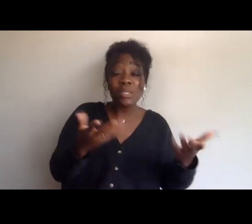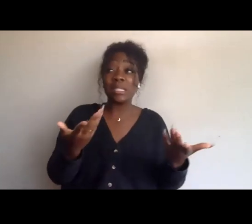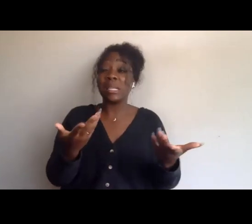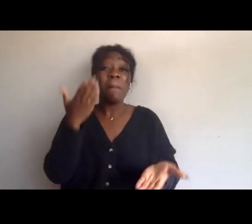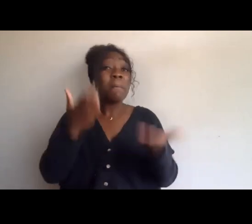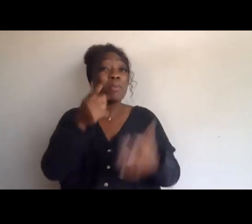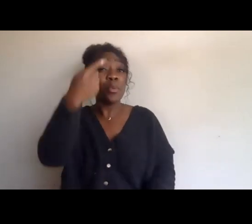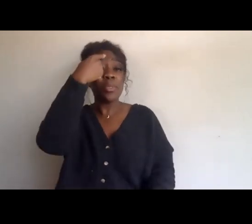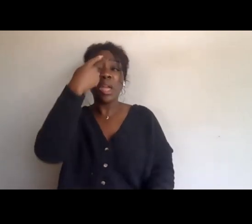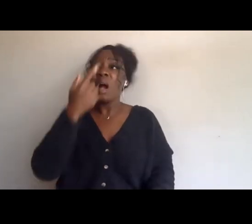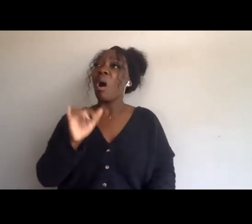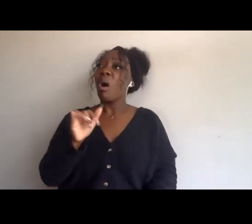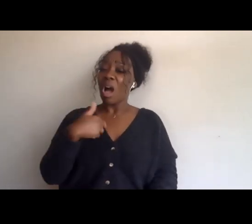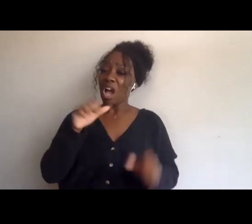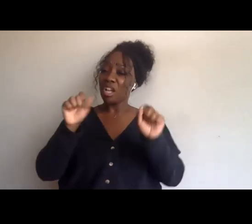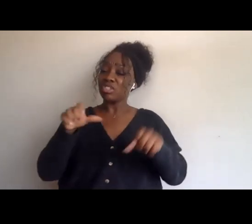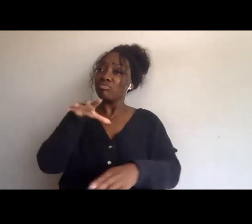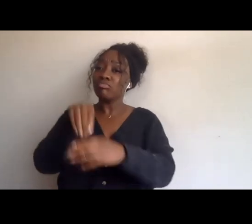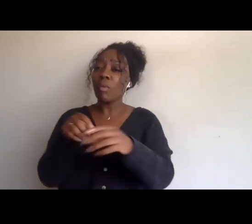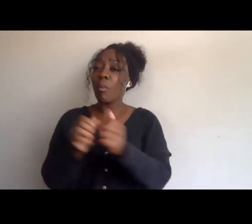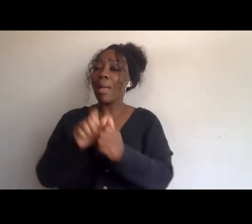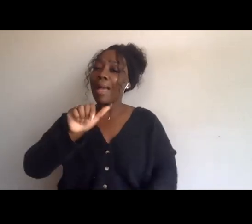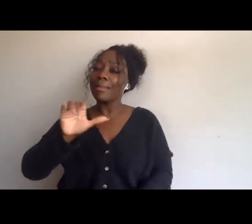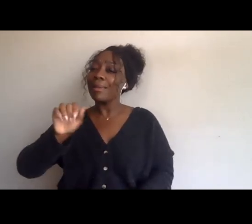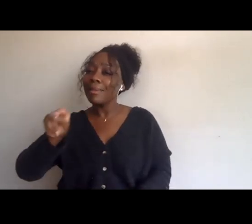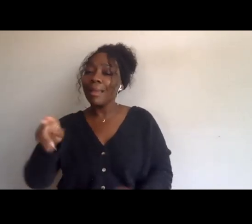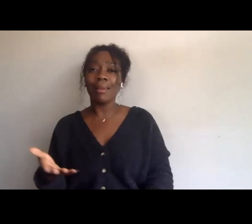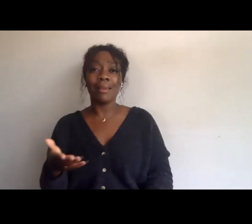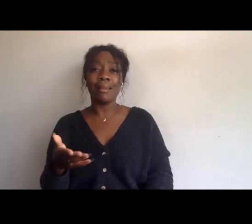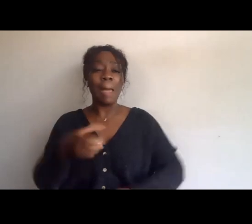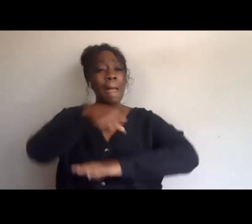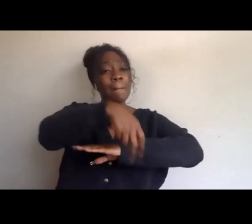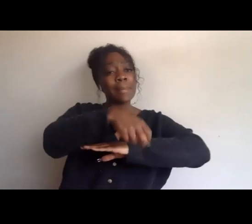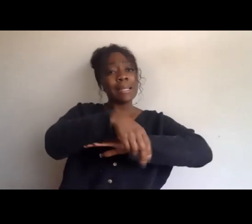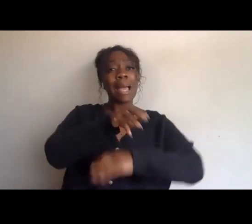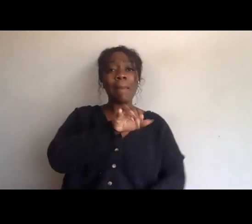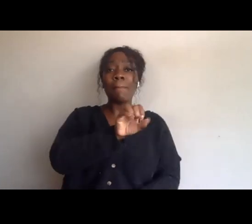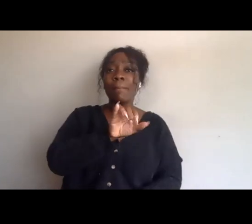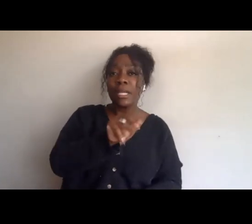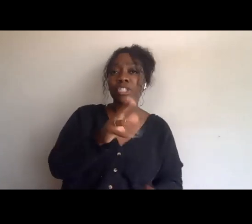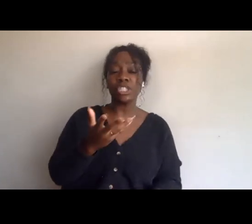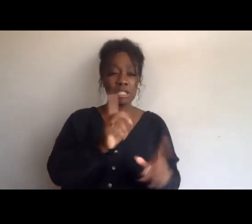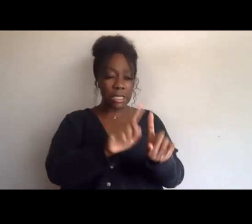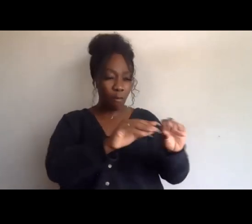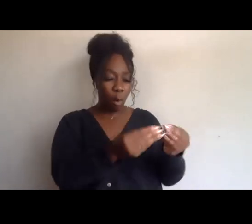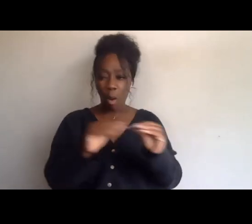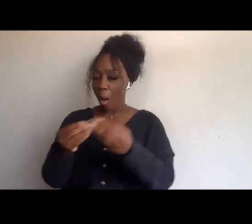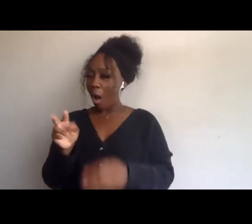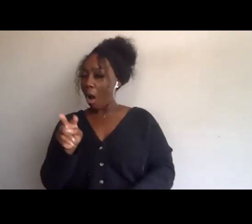maybe my thing is LA CAN, they over there ground in their work in a Black radical tradition, let me take a trip over there